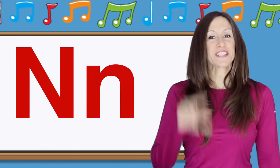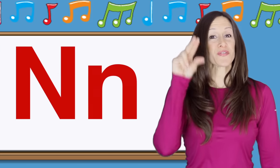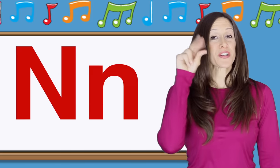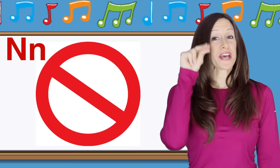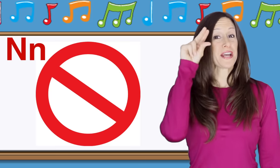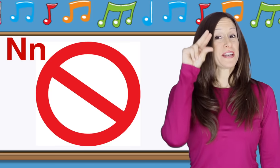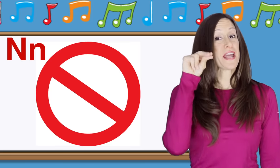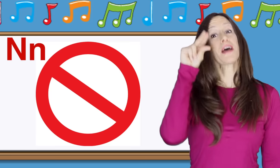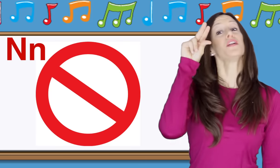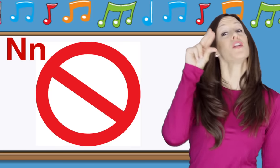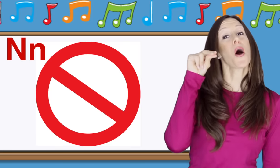N is for No